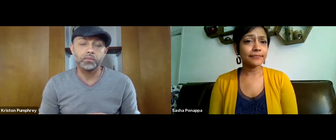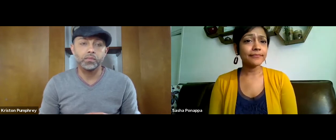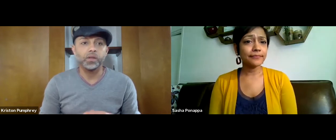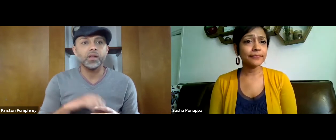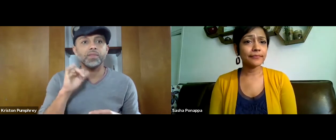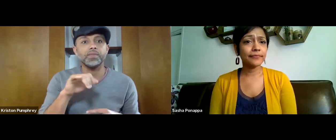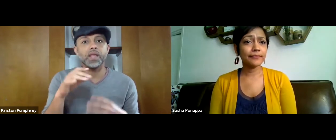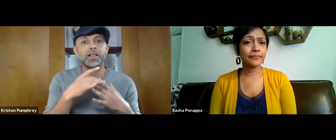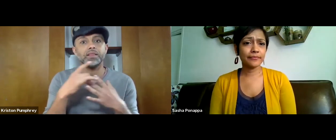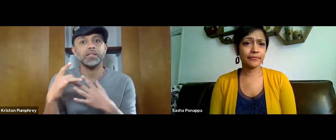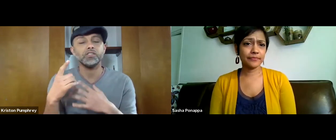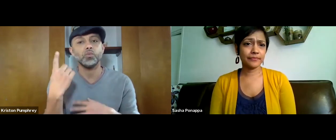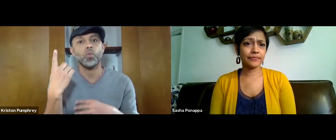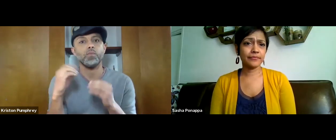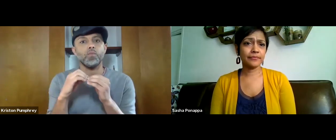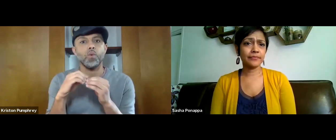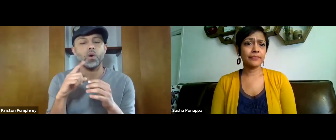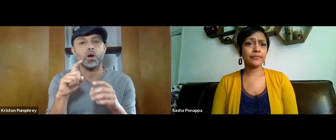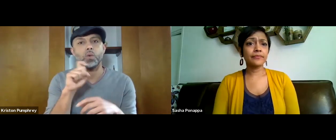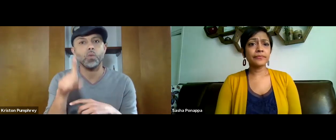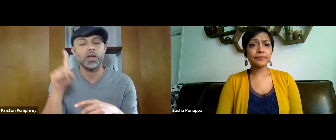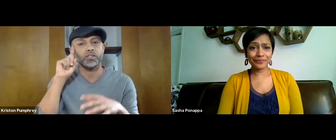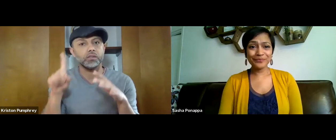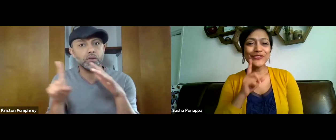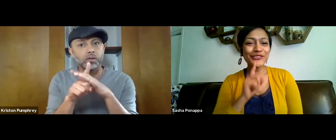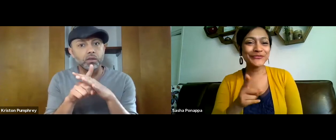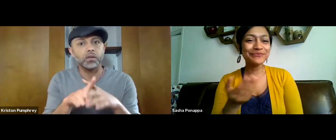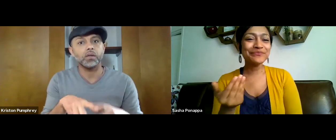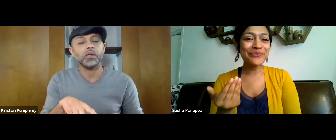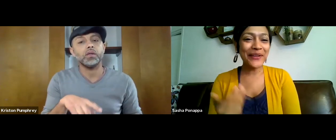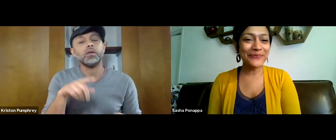so that you're able to work with your people, so we wanna help with that. You know, that leads to one more question